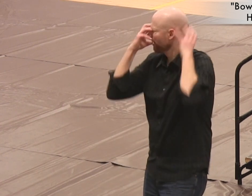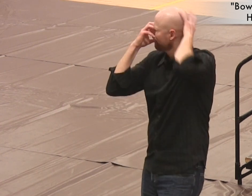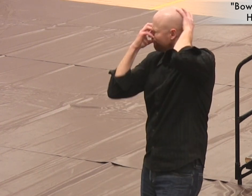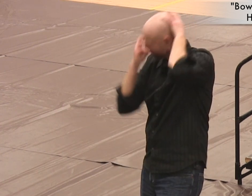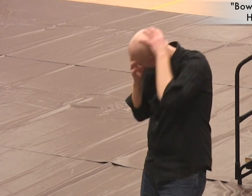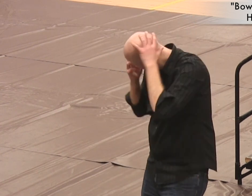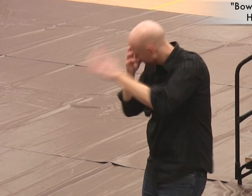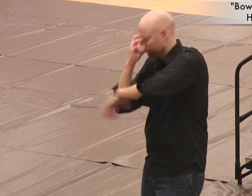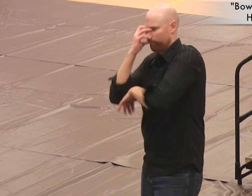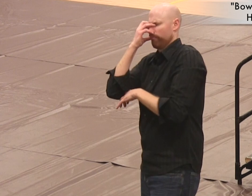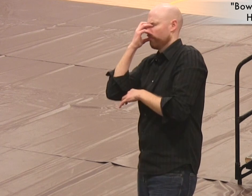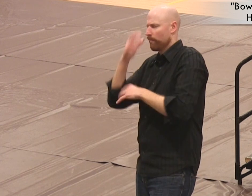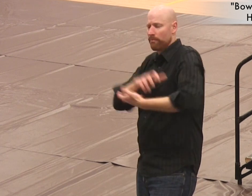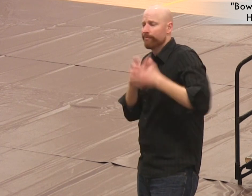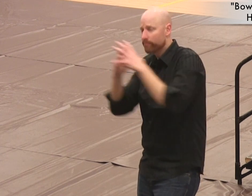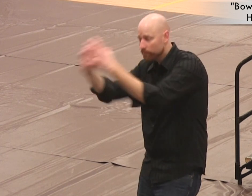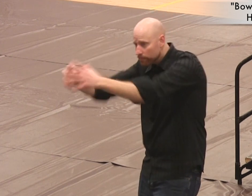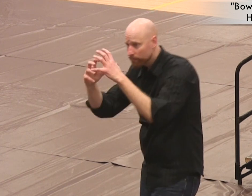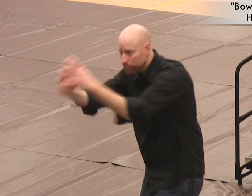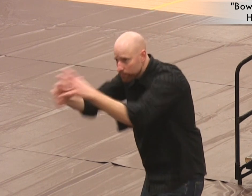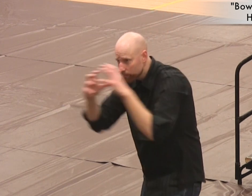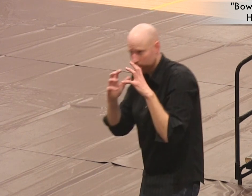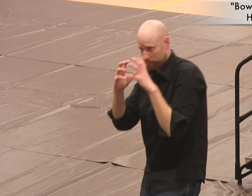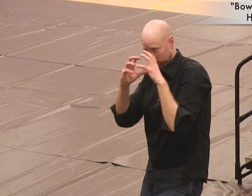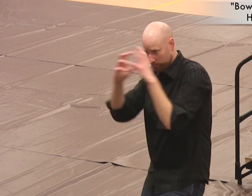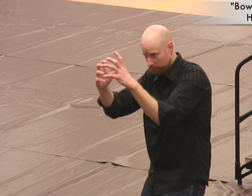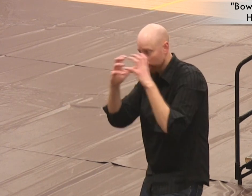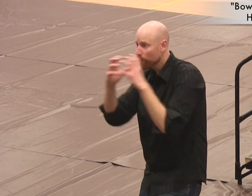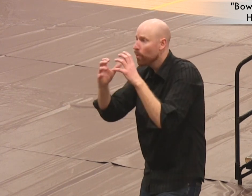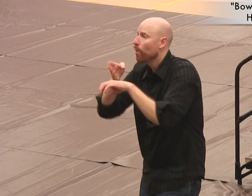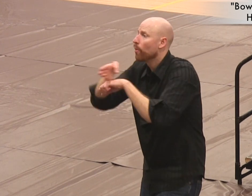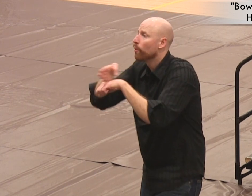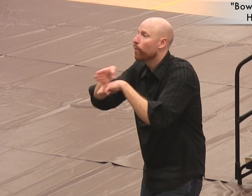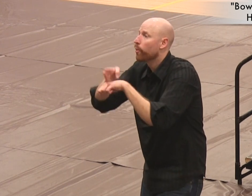the bowler lined up his shot. Now in position,